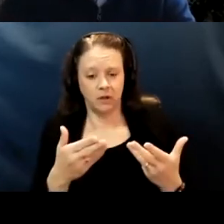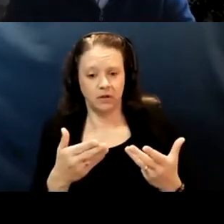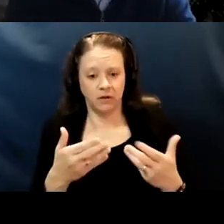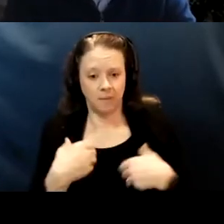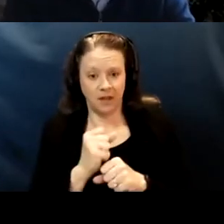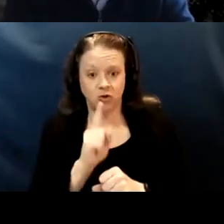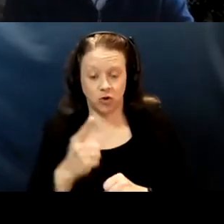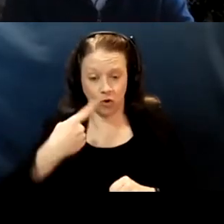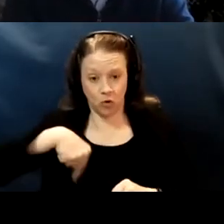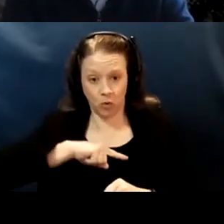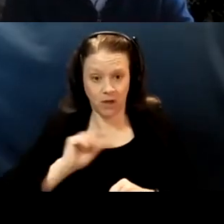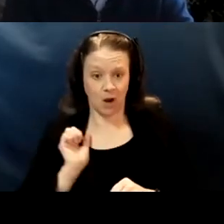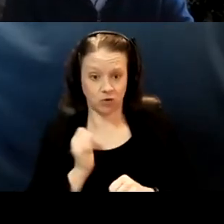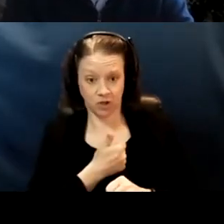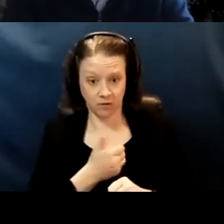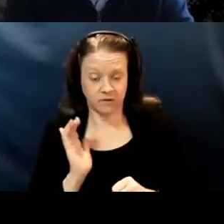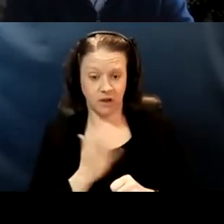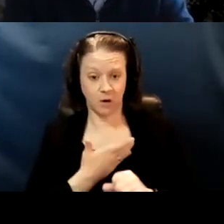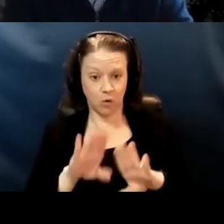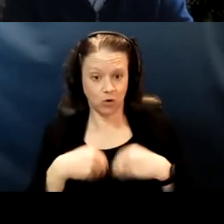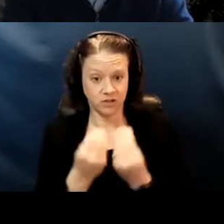our organizations and our community members